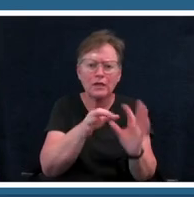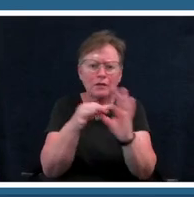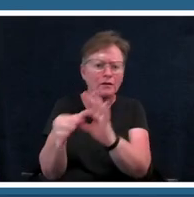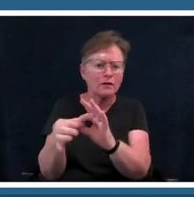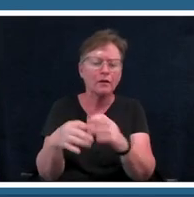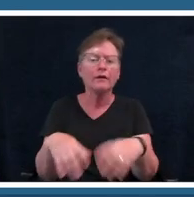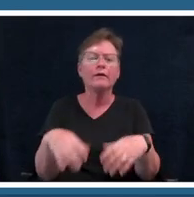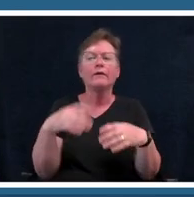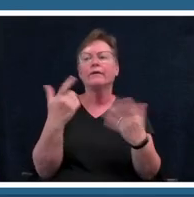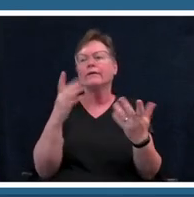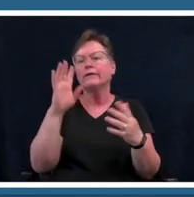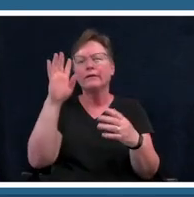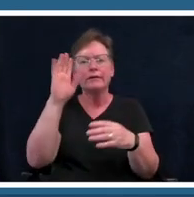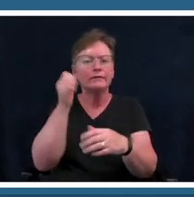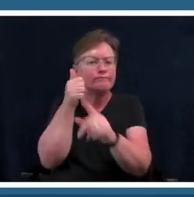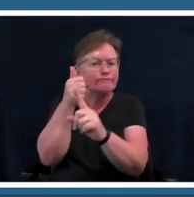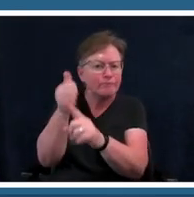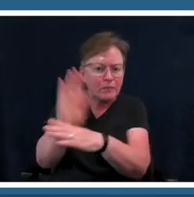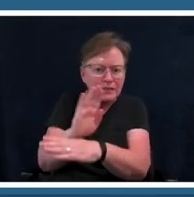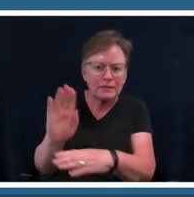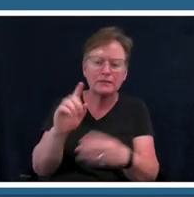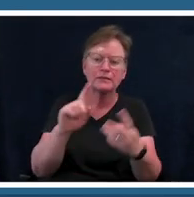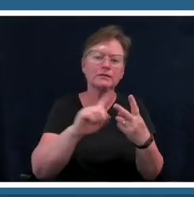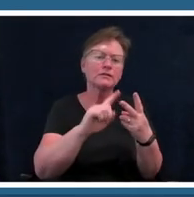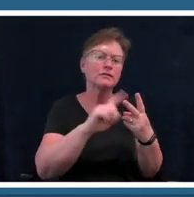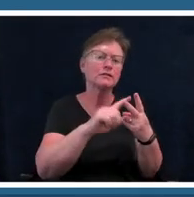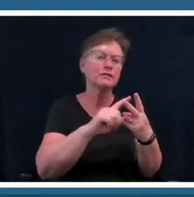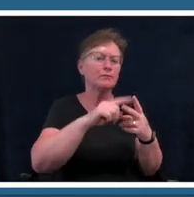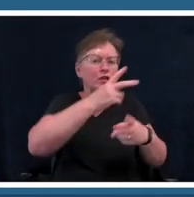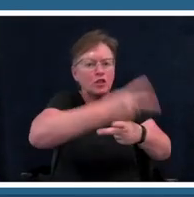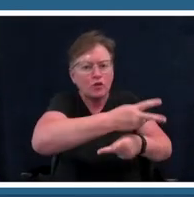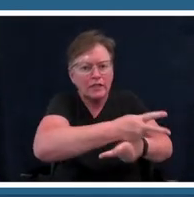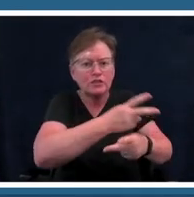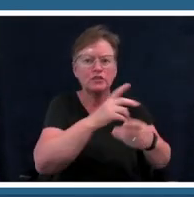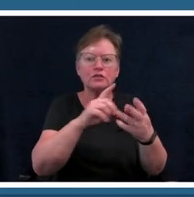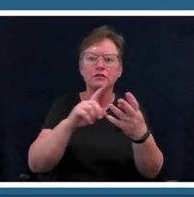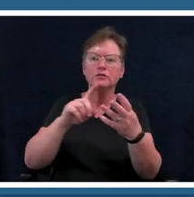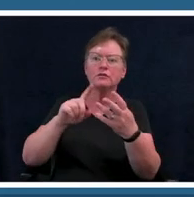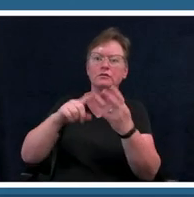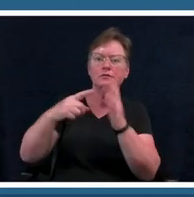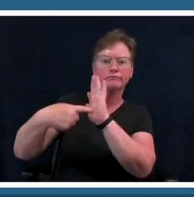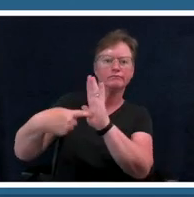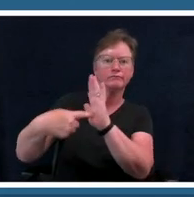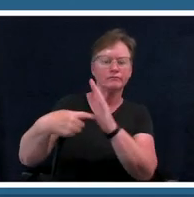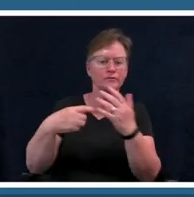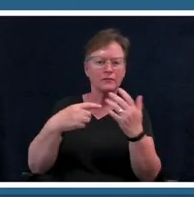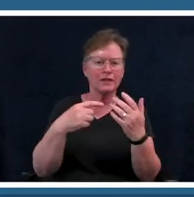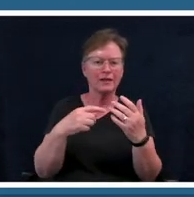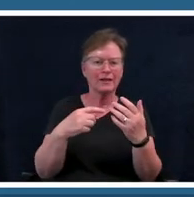curation all different types of things that allow people to think differently